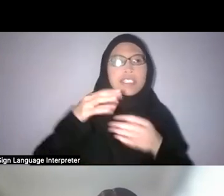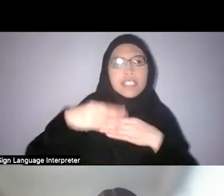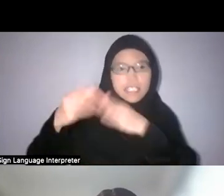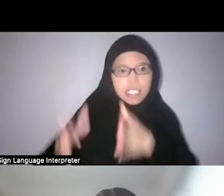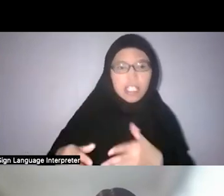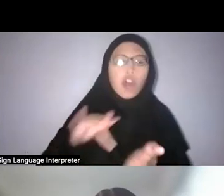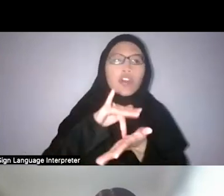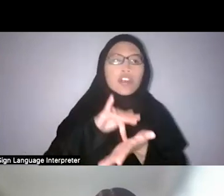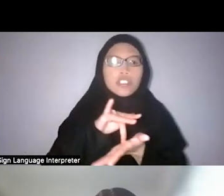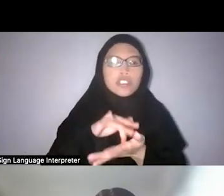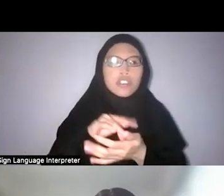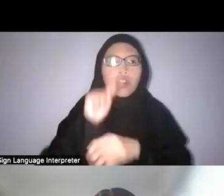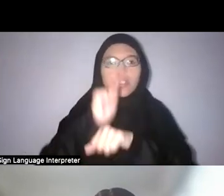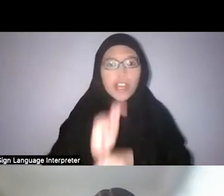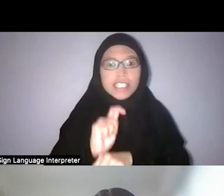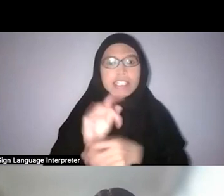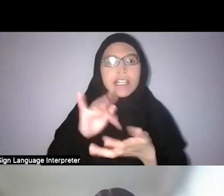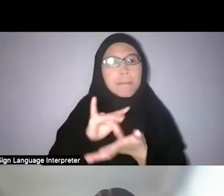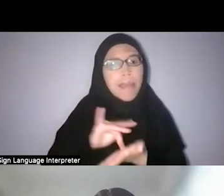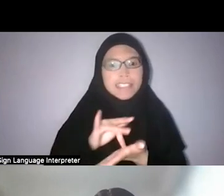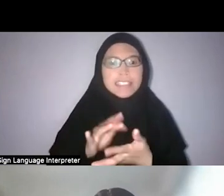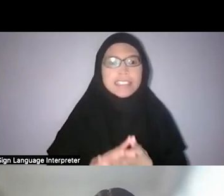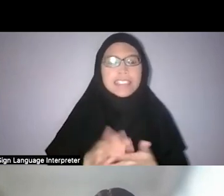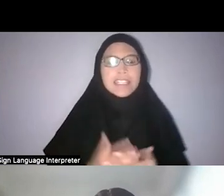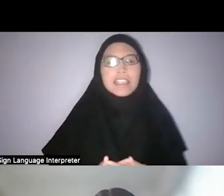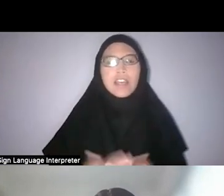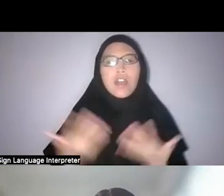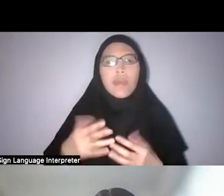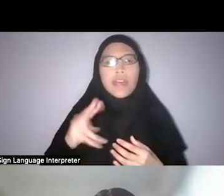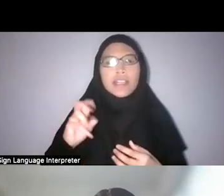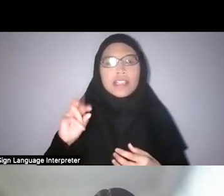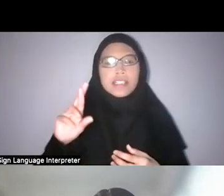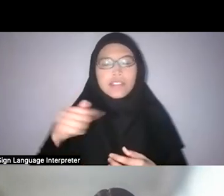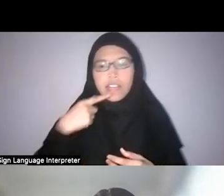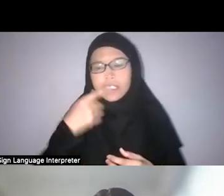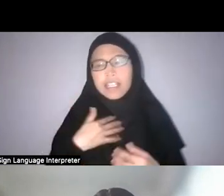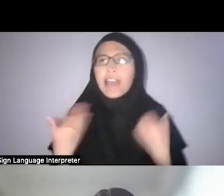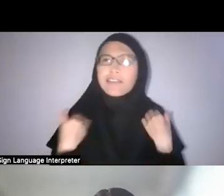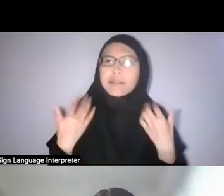So, I think, what Nadirah touched upon, there’s this syncretism that happens.